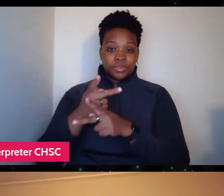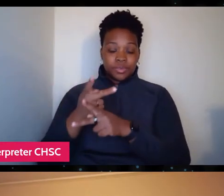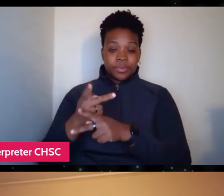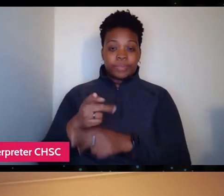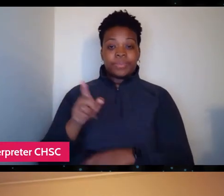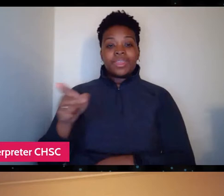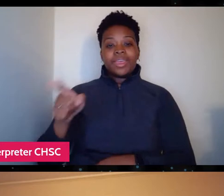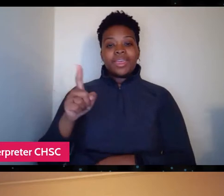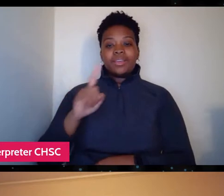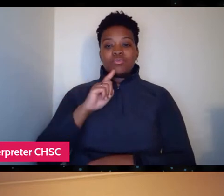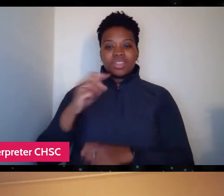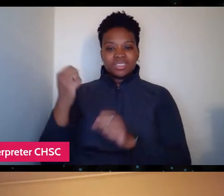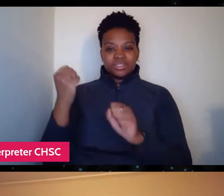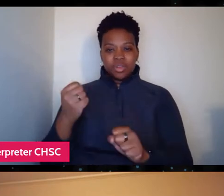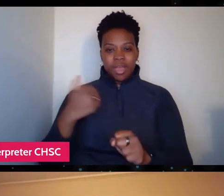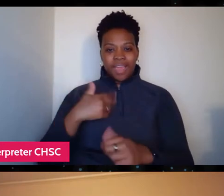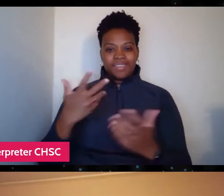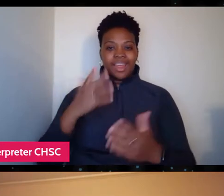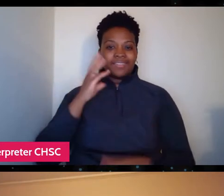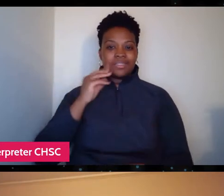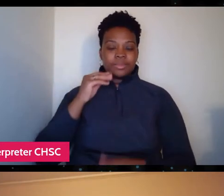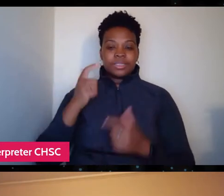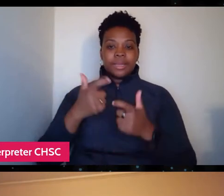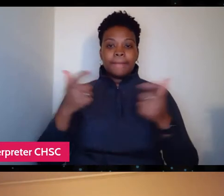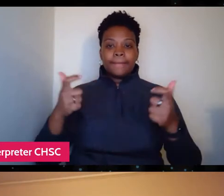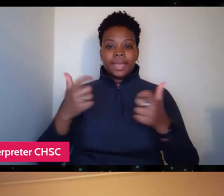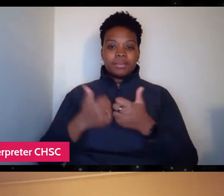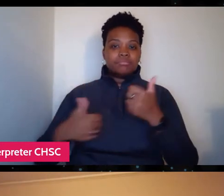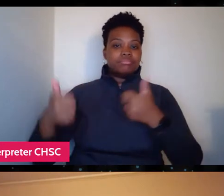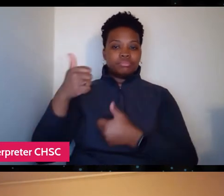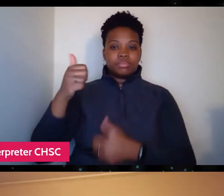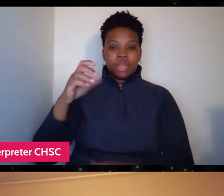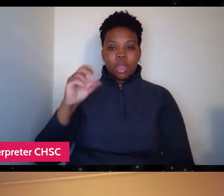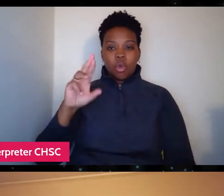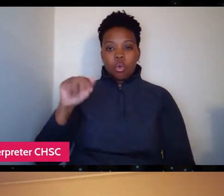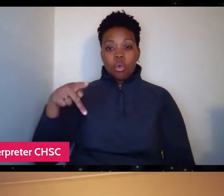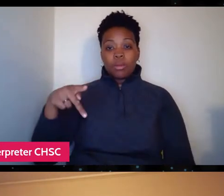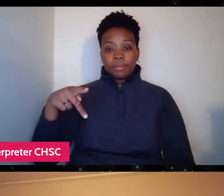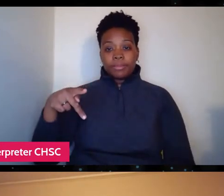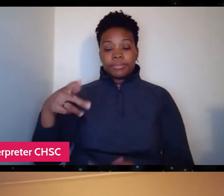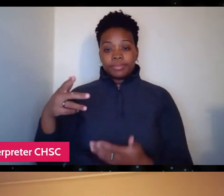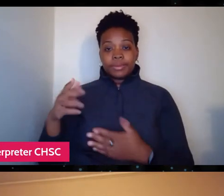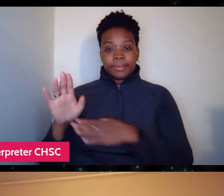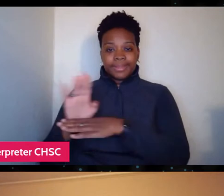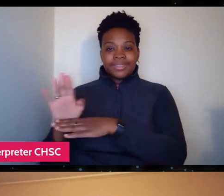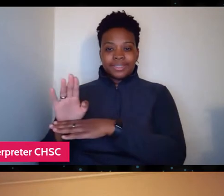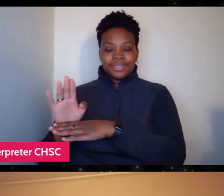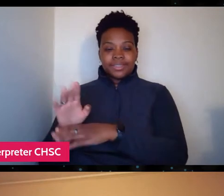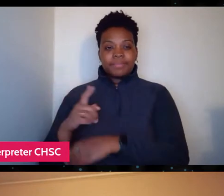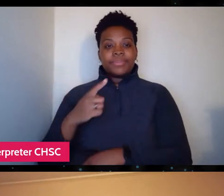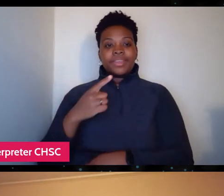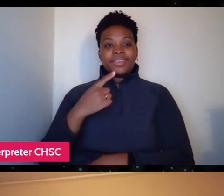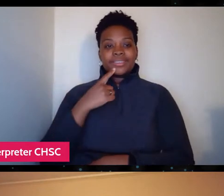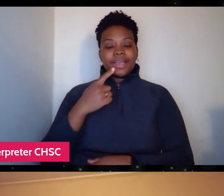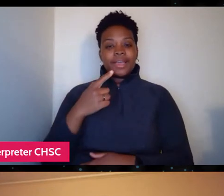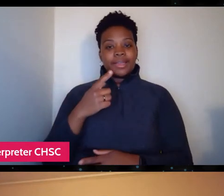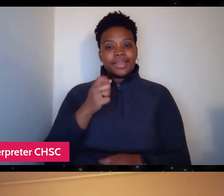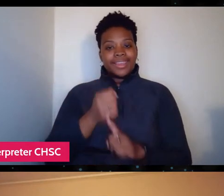he has a lot of experience in big corporate and, you know, he says that he got to a stage in his life where his kids were going off to college